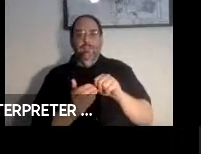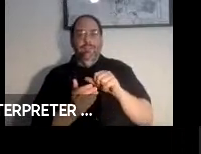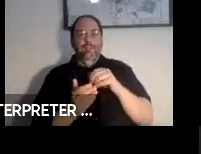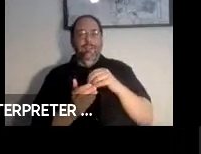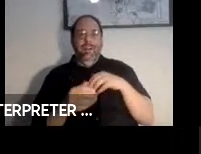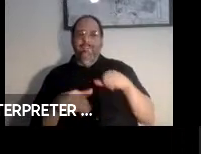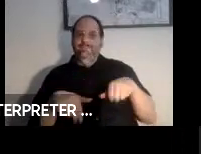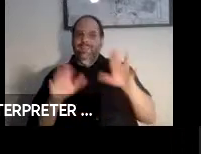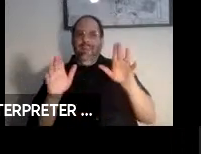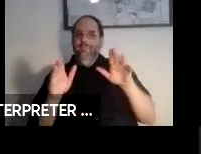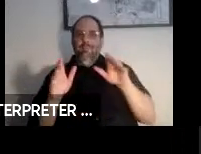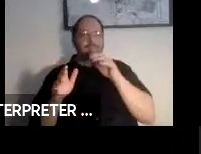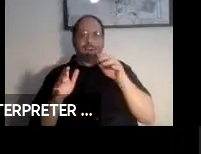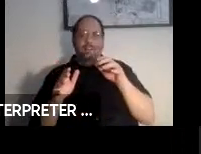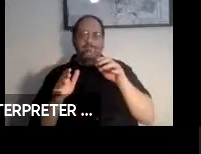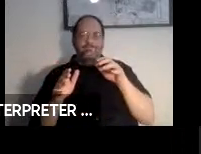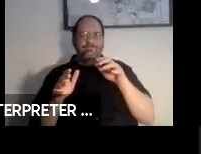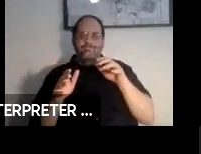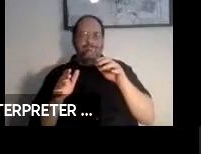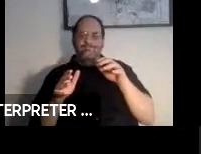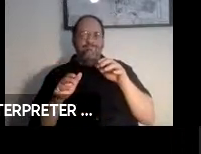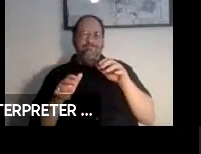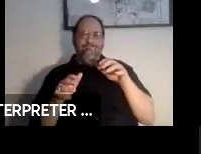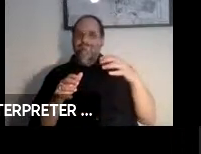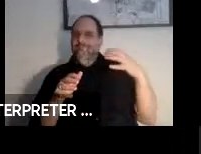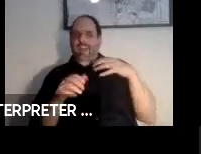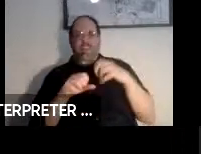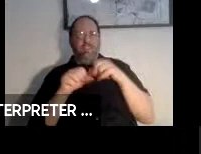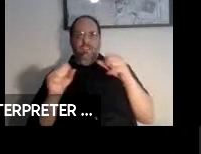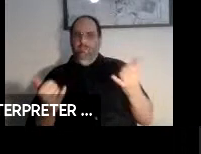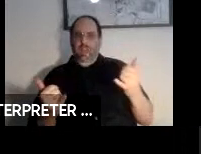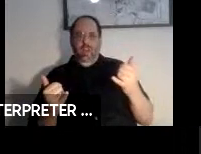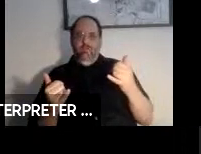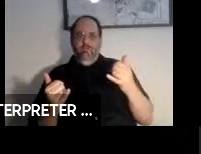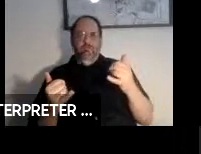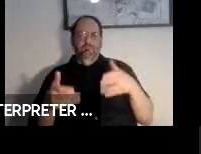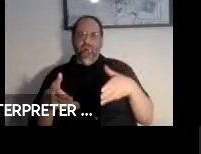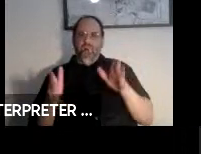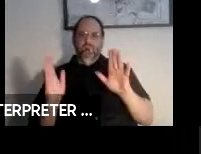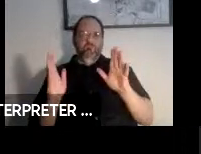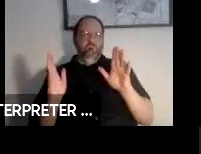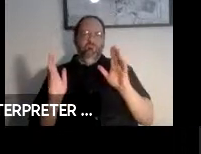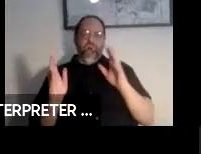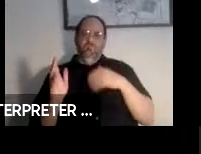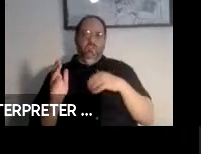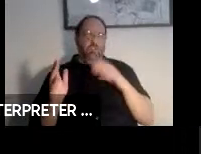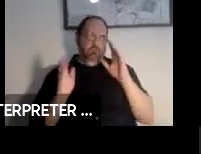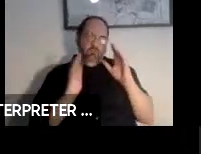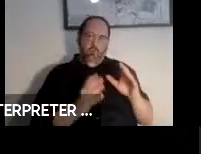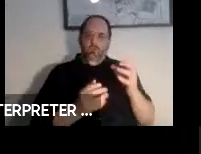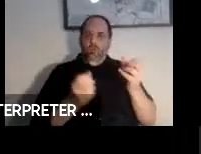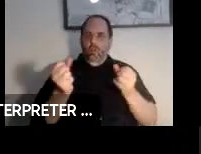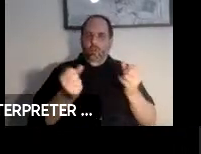systems team a couple of years ago. Anyhow,